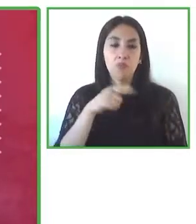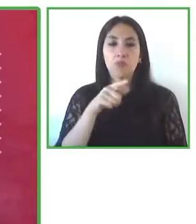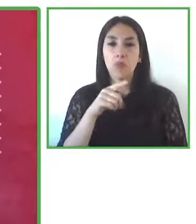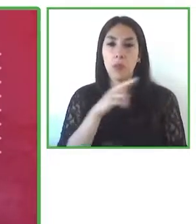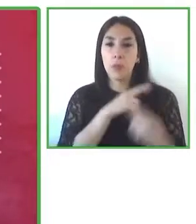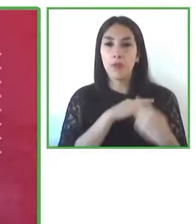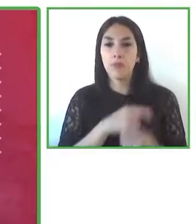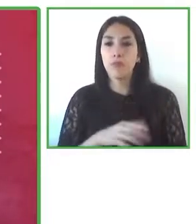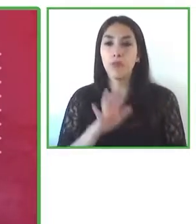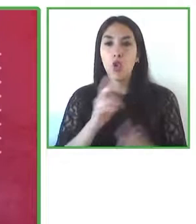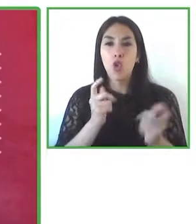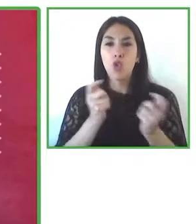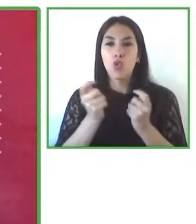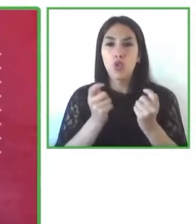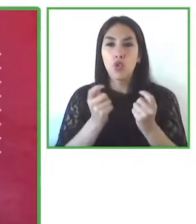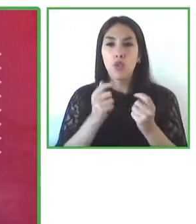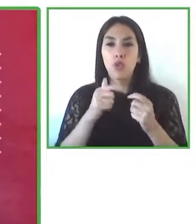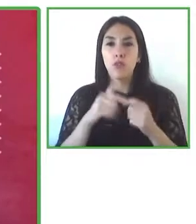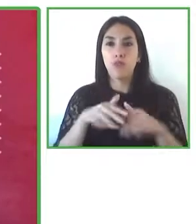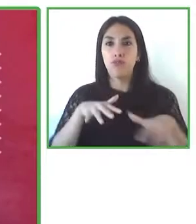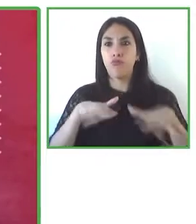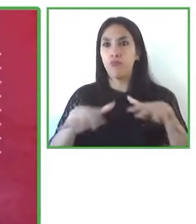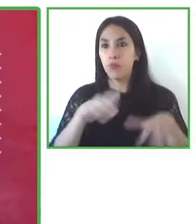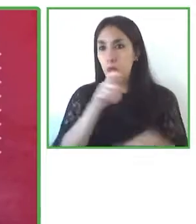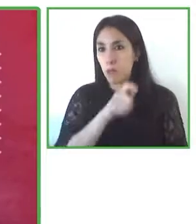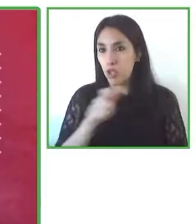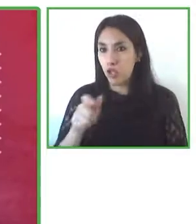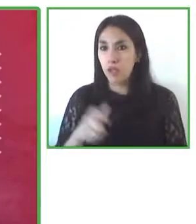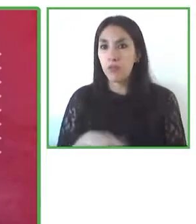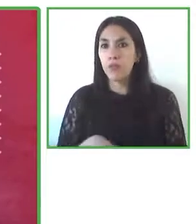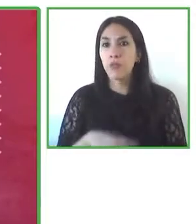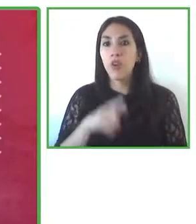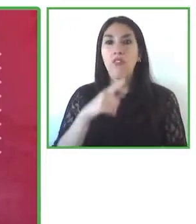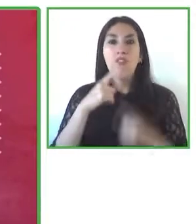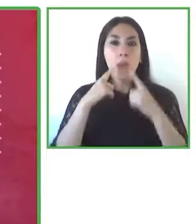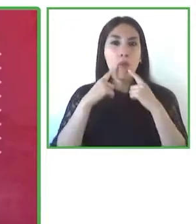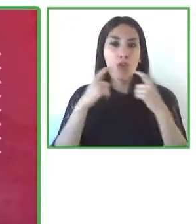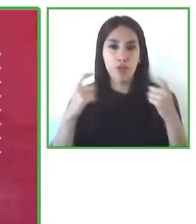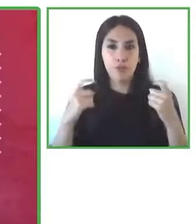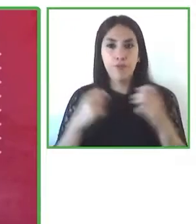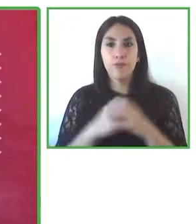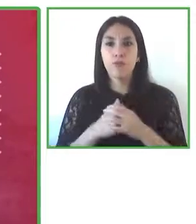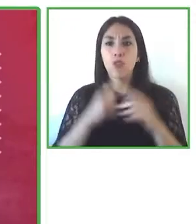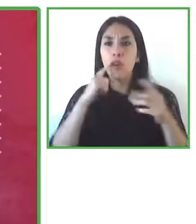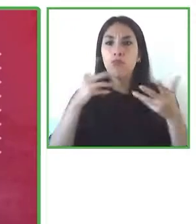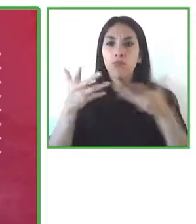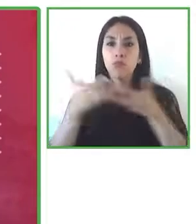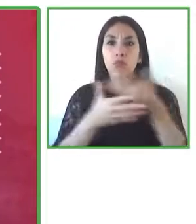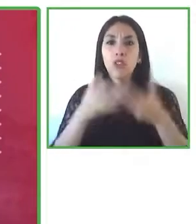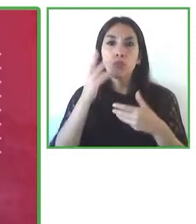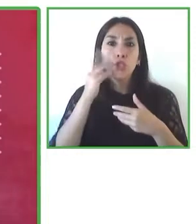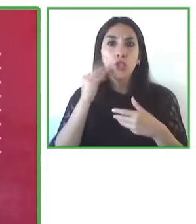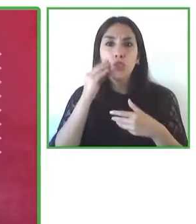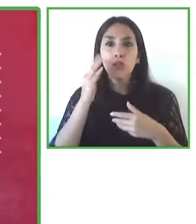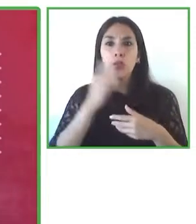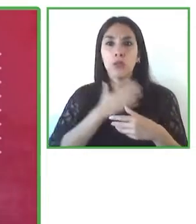presenting this panel today and sharing my experiences as a person with a visual impairment I